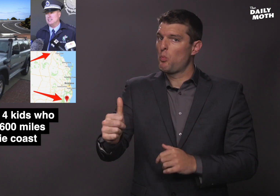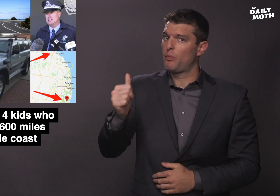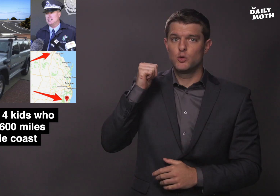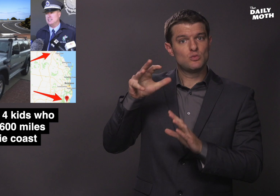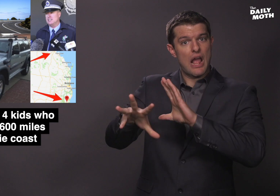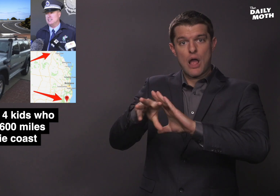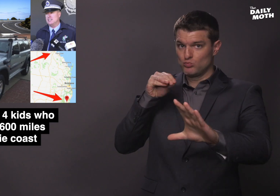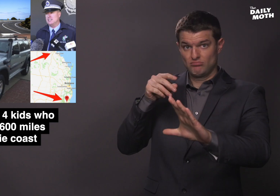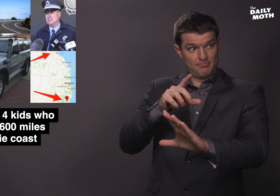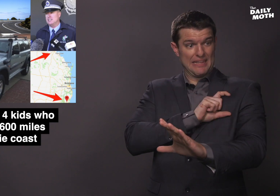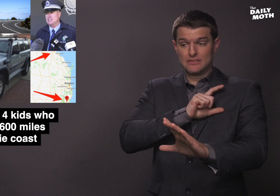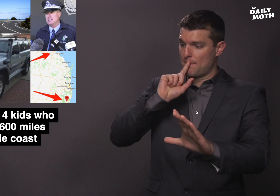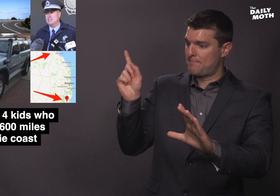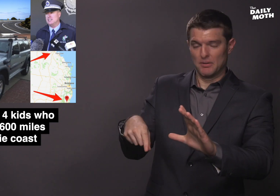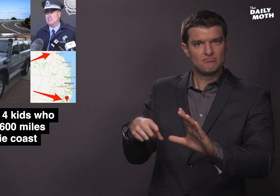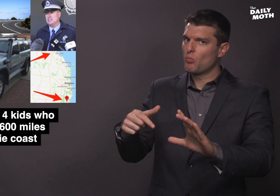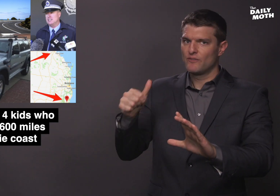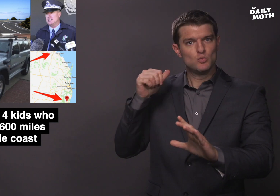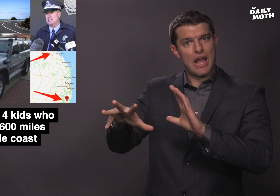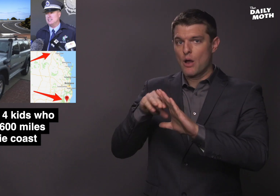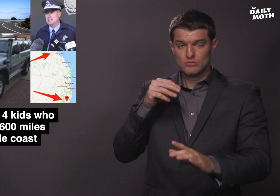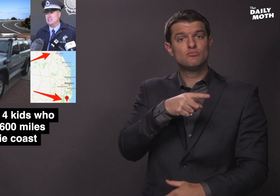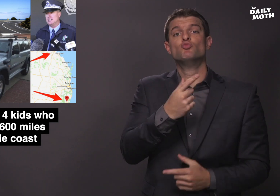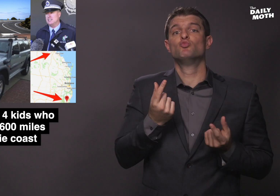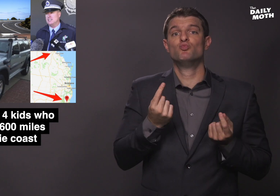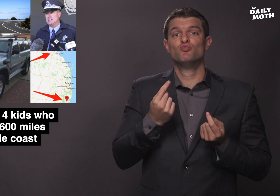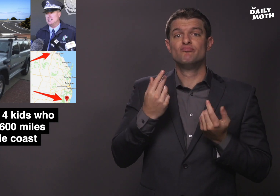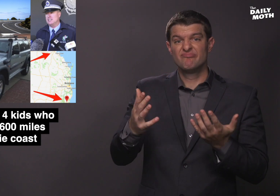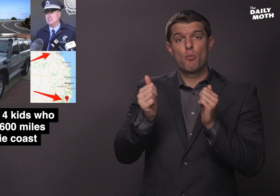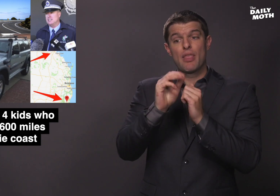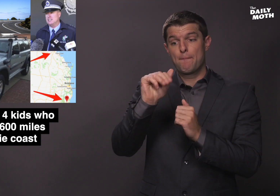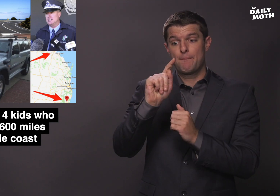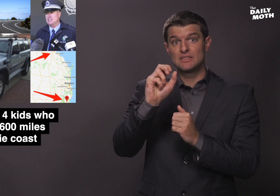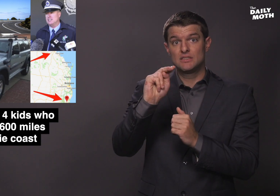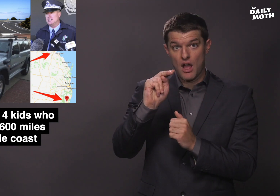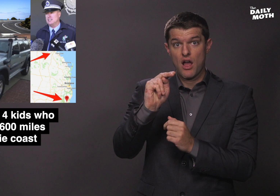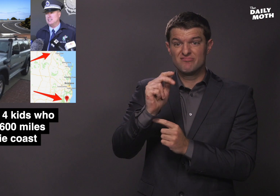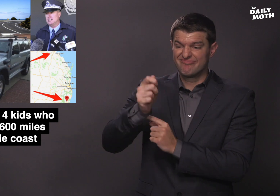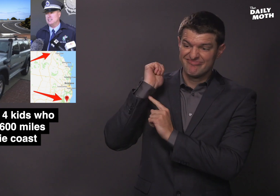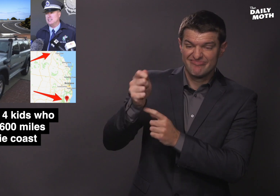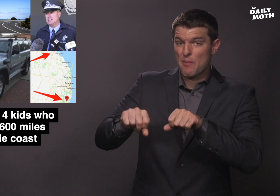and refused to get out which forced the police to break